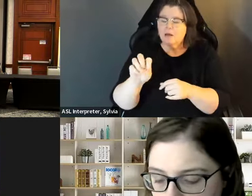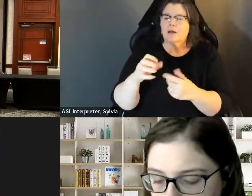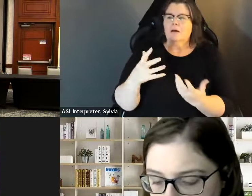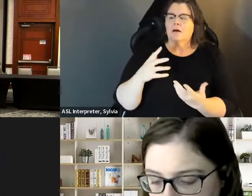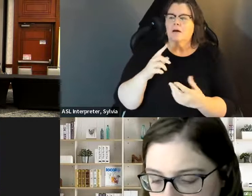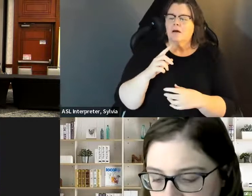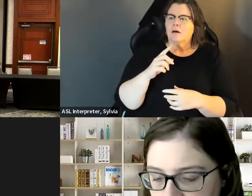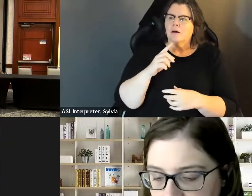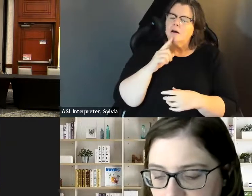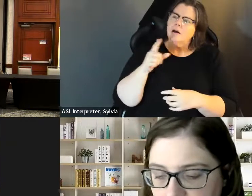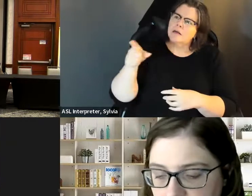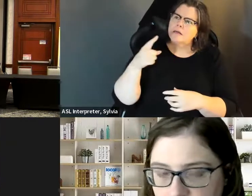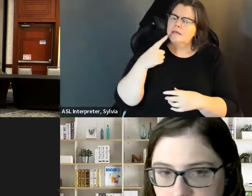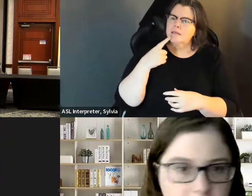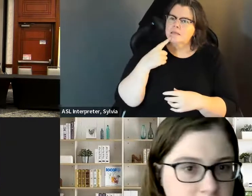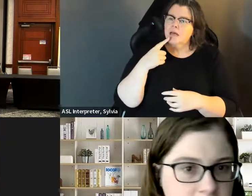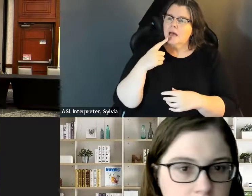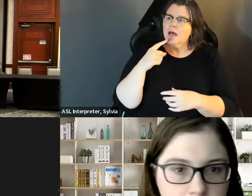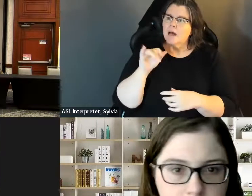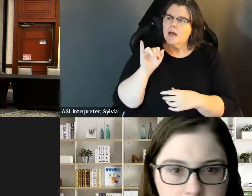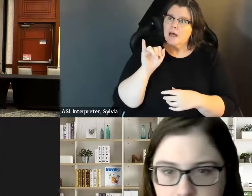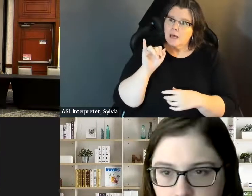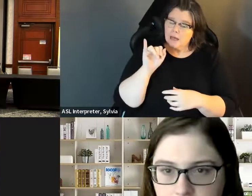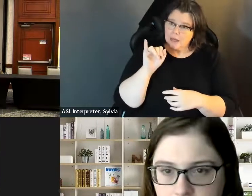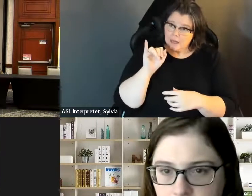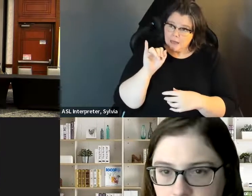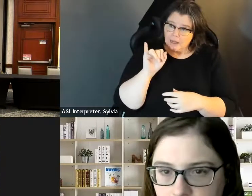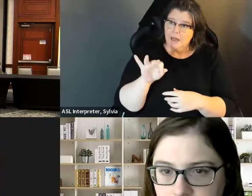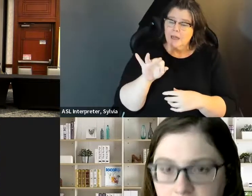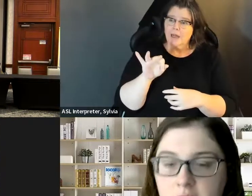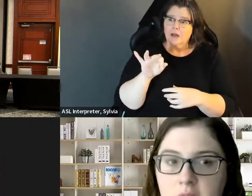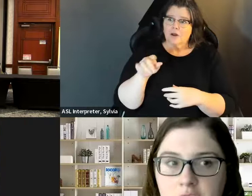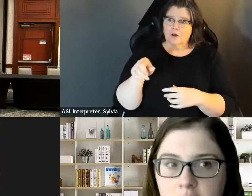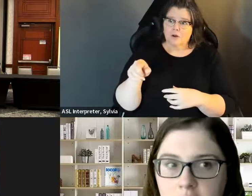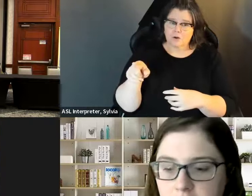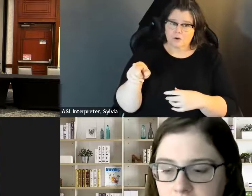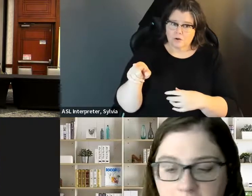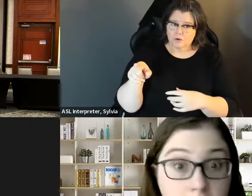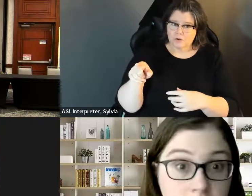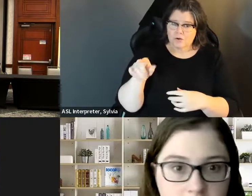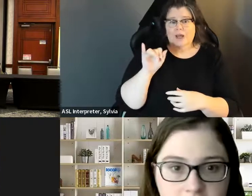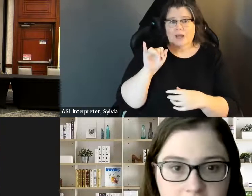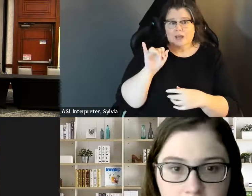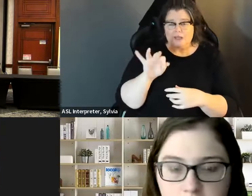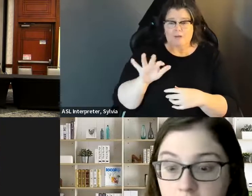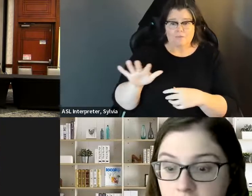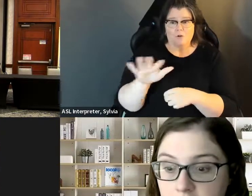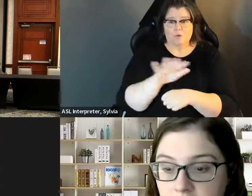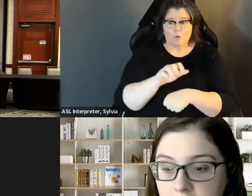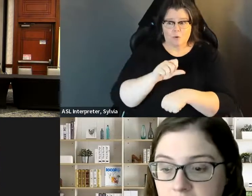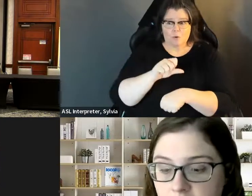out to me and they look at it on a case by case basis, but the problem is is that they -- if what you are doing on the